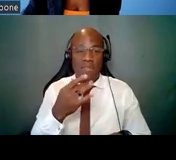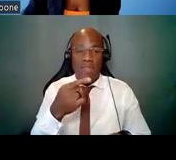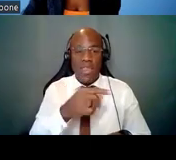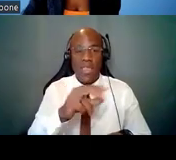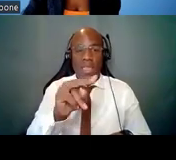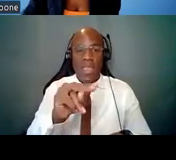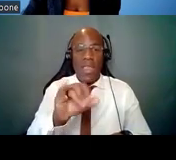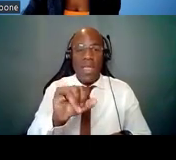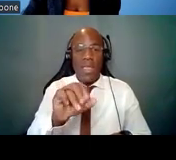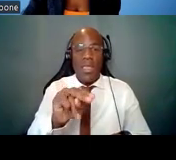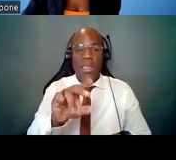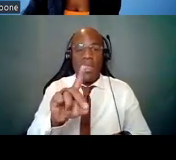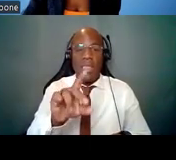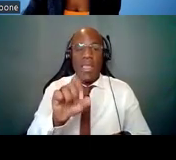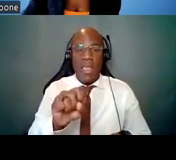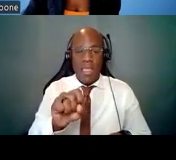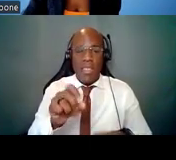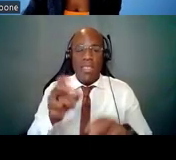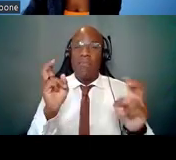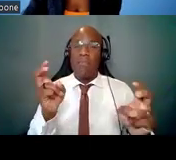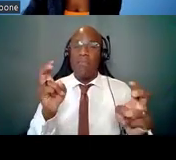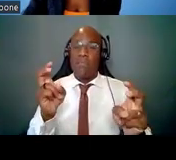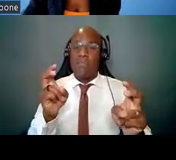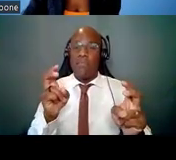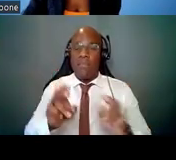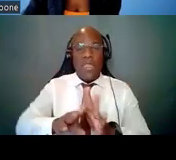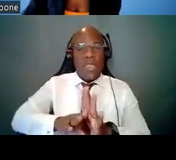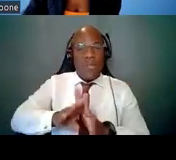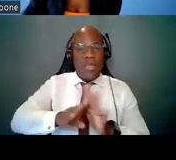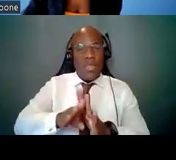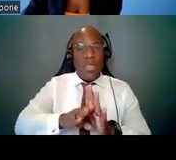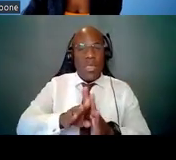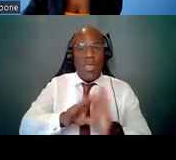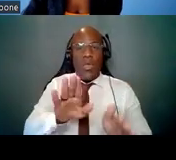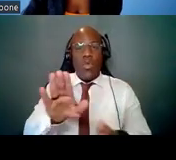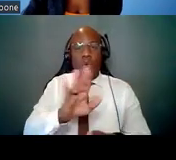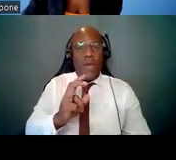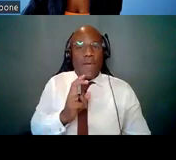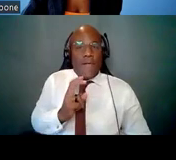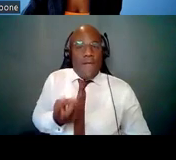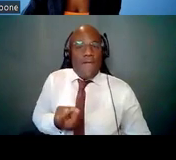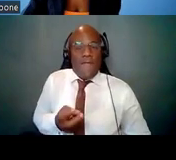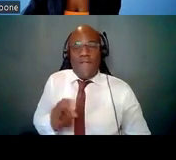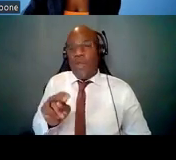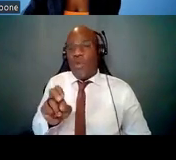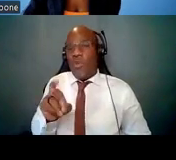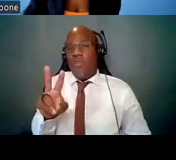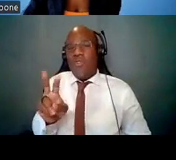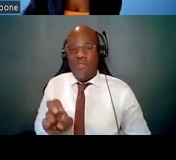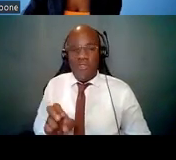which is cohosted by one of today's webinar speaker, Dr. Lauren Ullrich from NINDS.